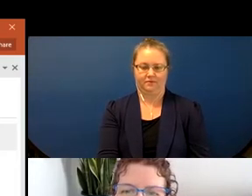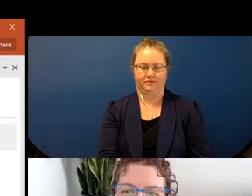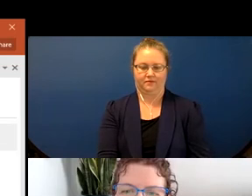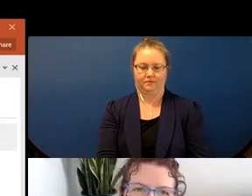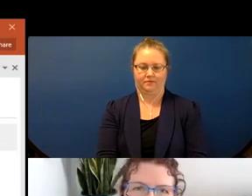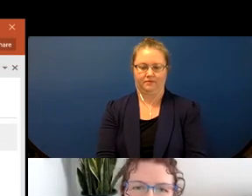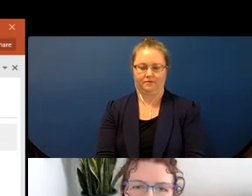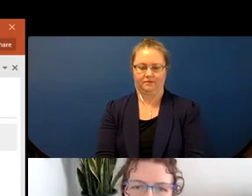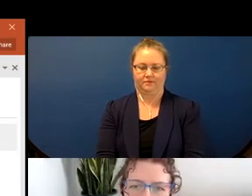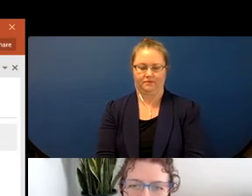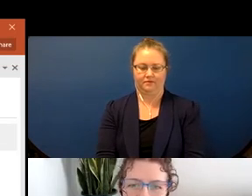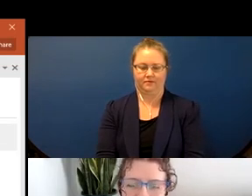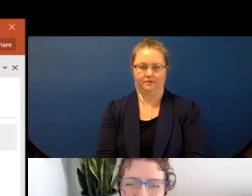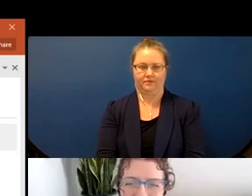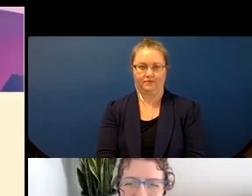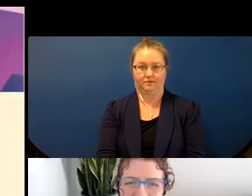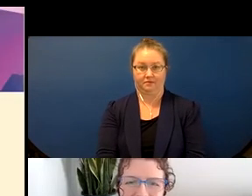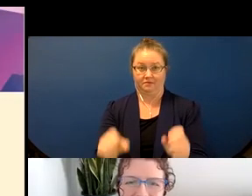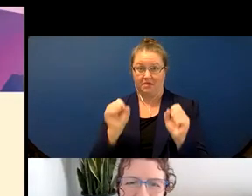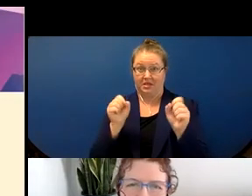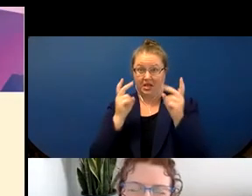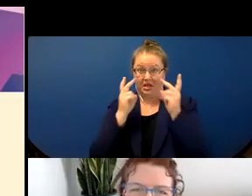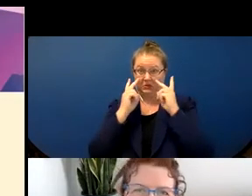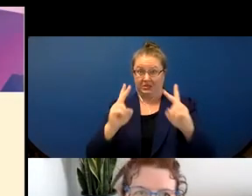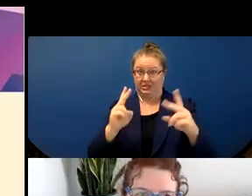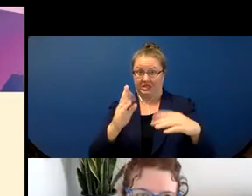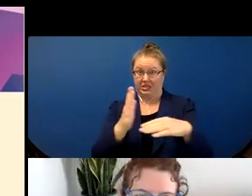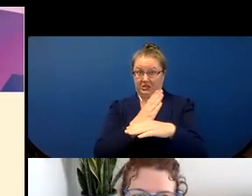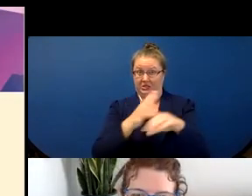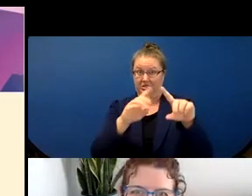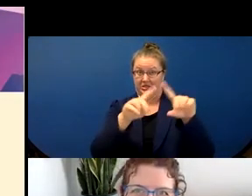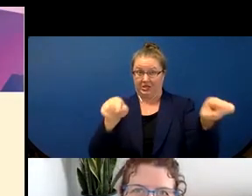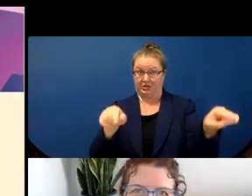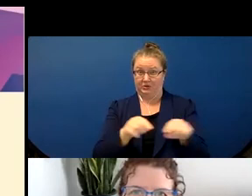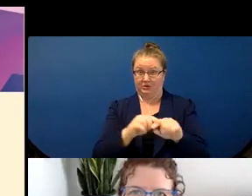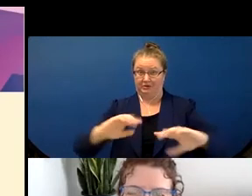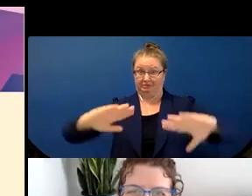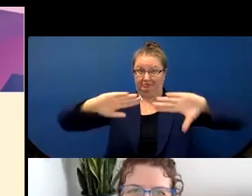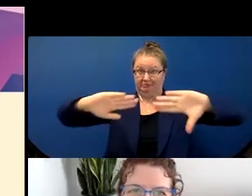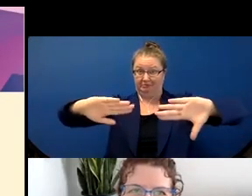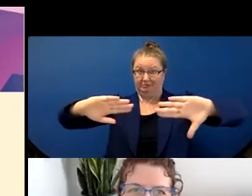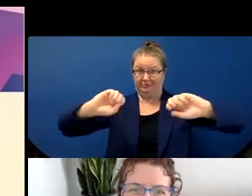Okay can everyone see the screen? Are we in side-by-side mode? Since we're in